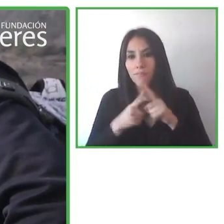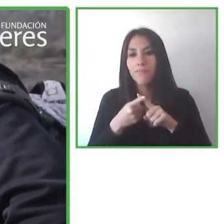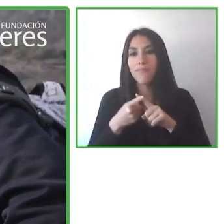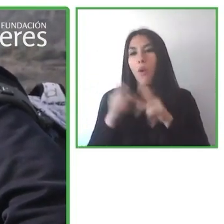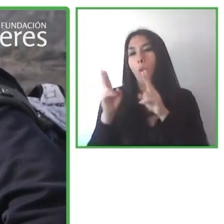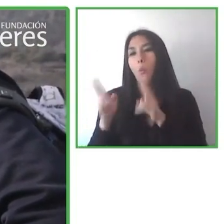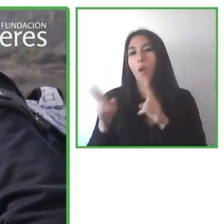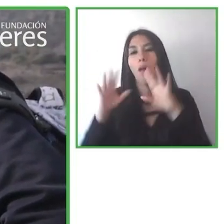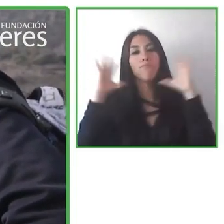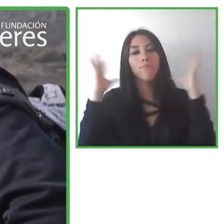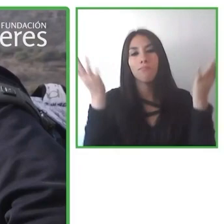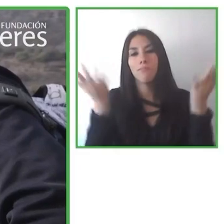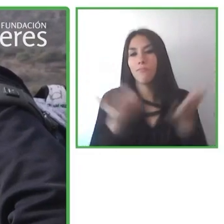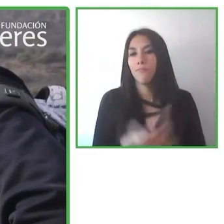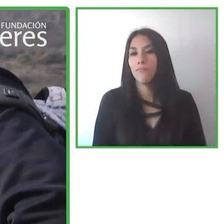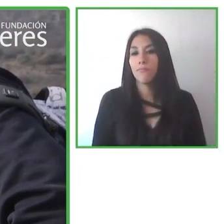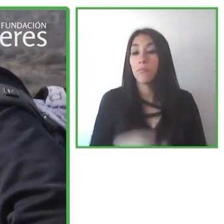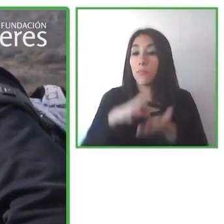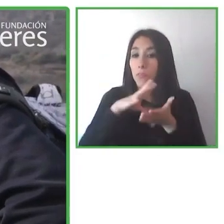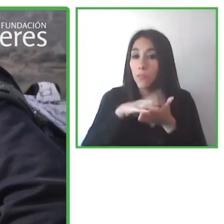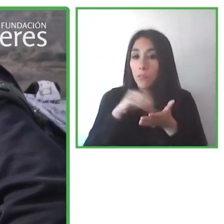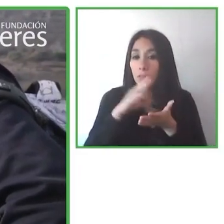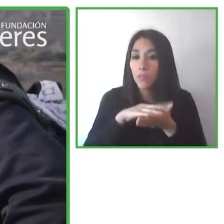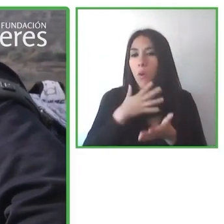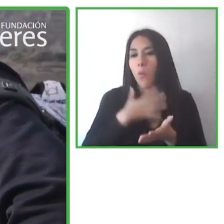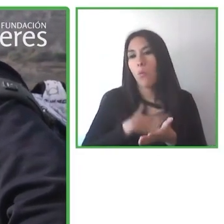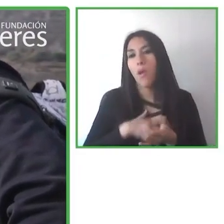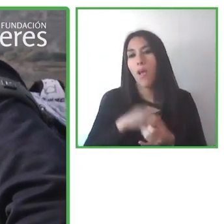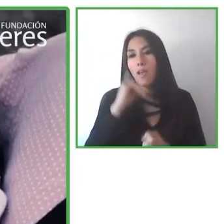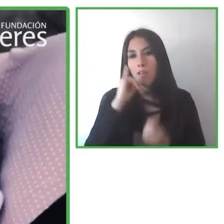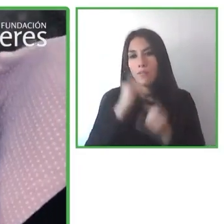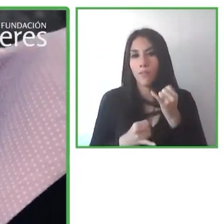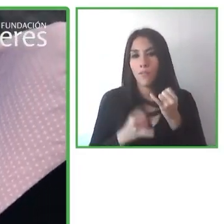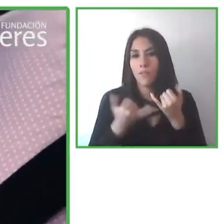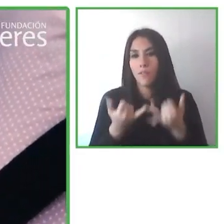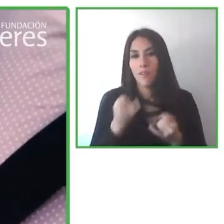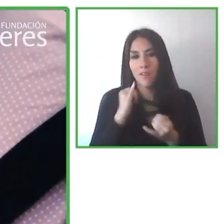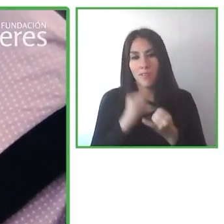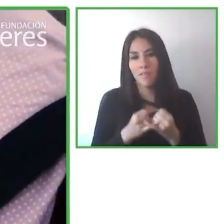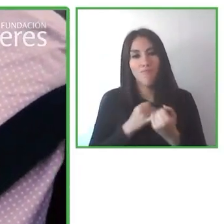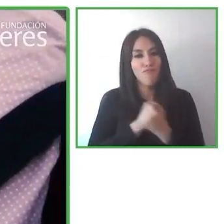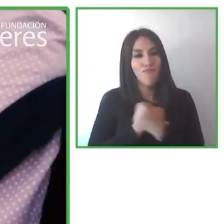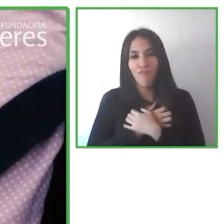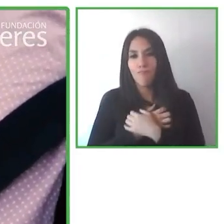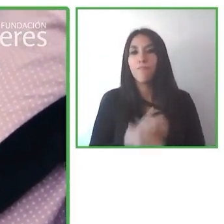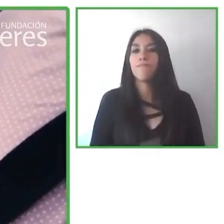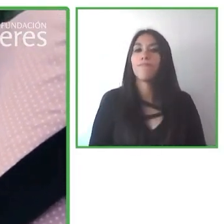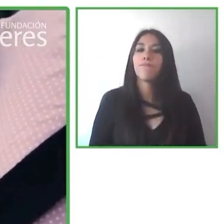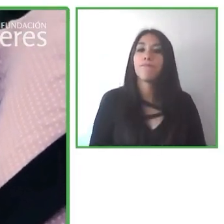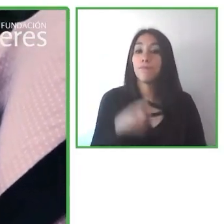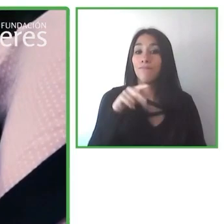And today I learned to fall in love with it even more. Just hiking without limits